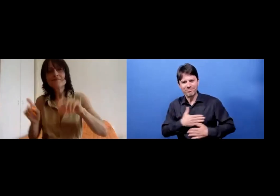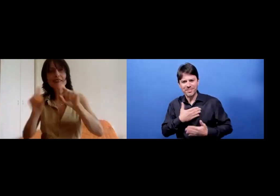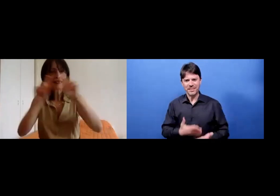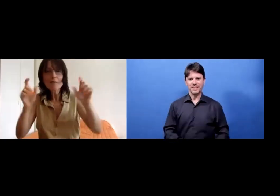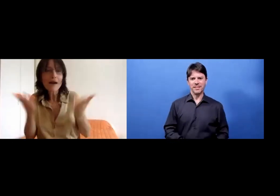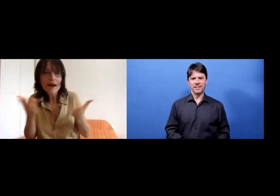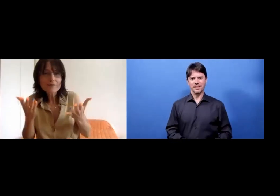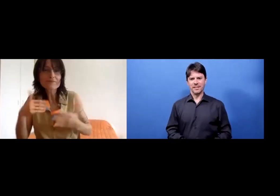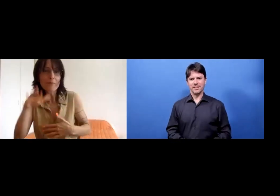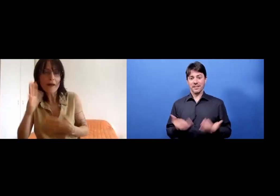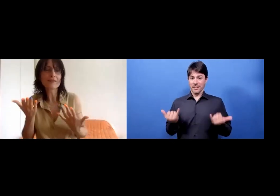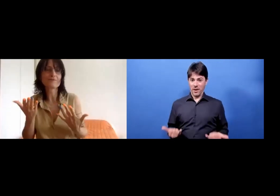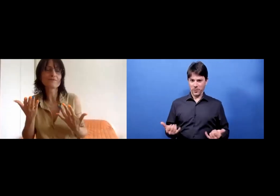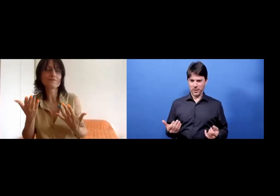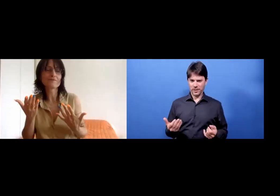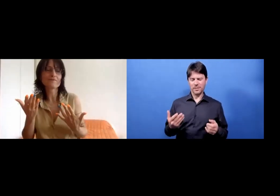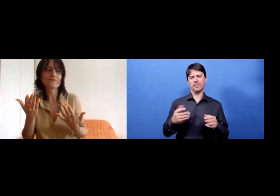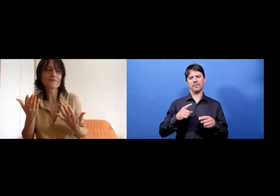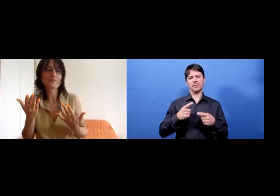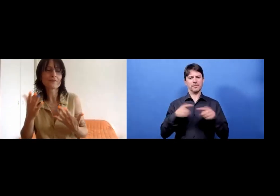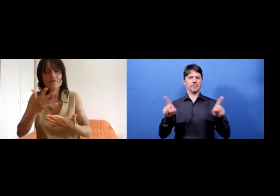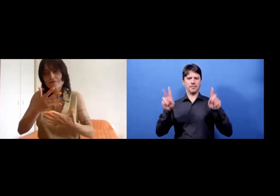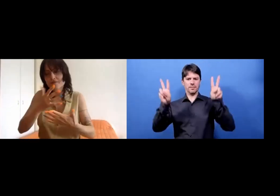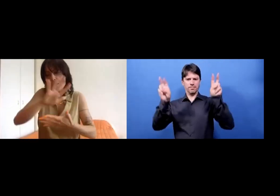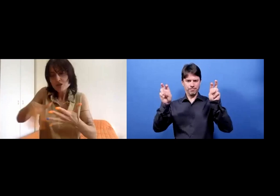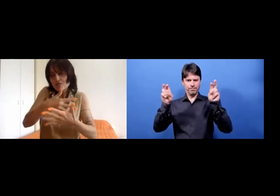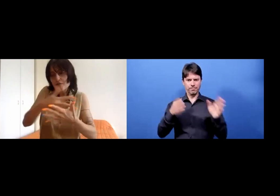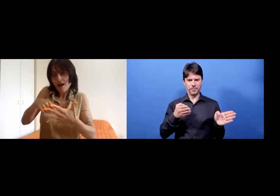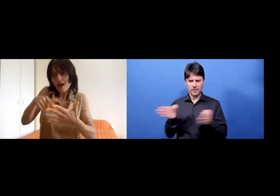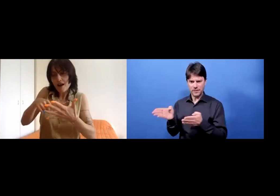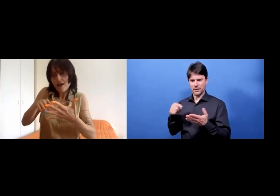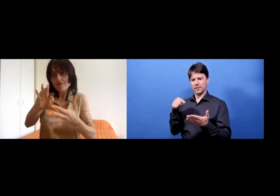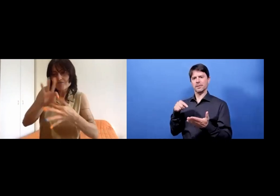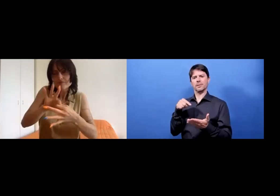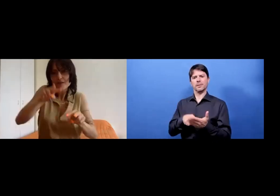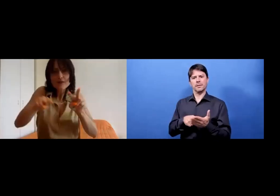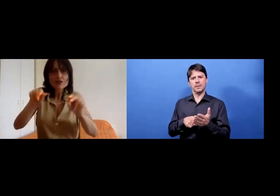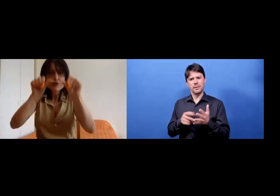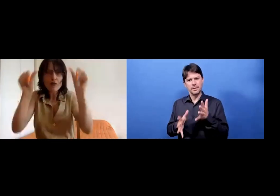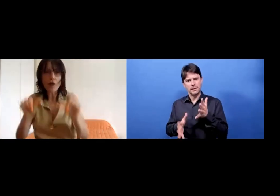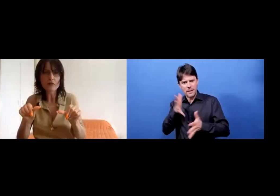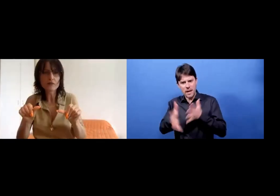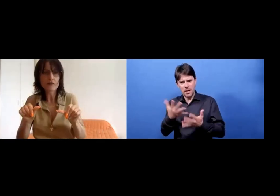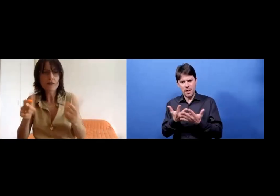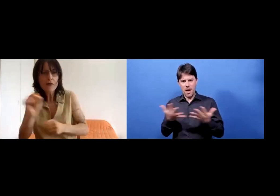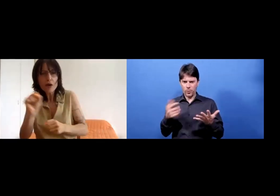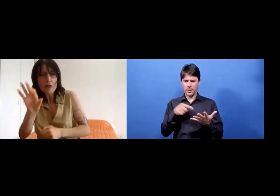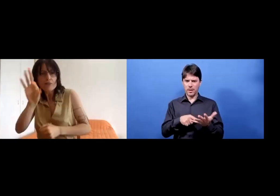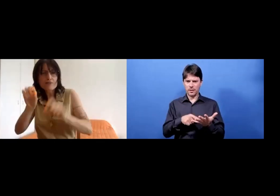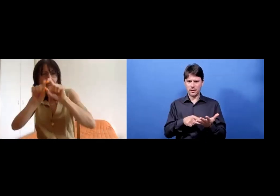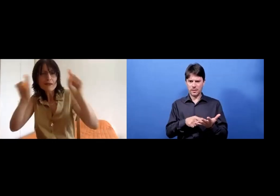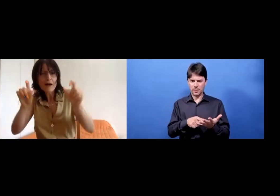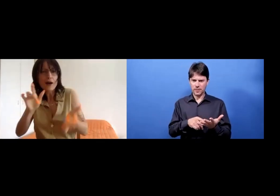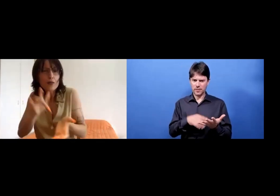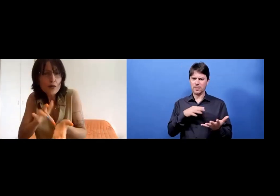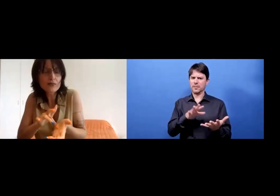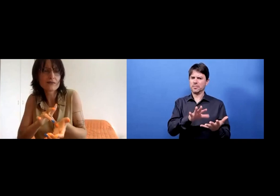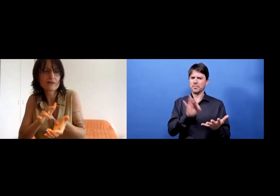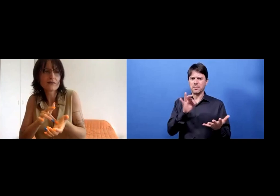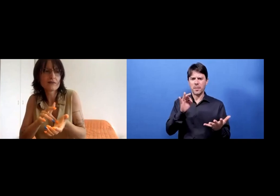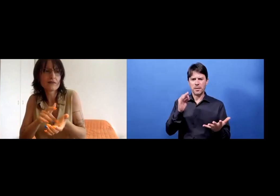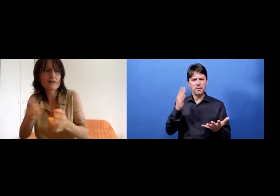And tonight, we will do something different. We will focus on sign language and the various styles